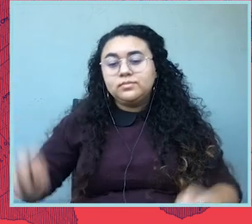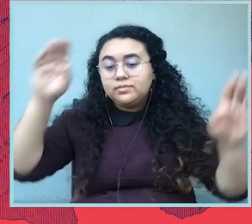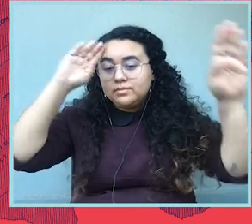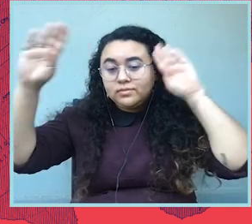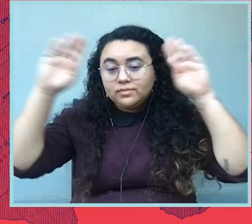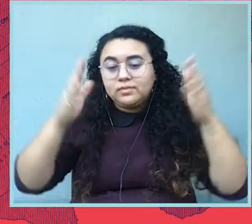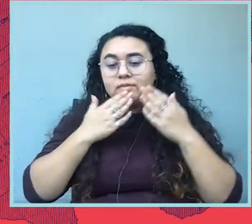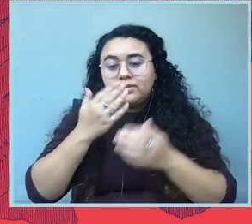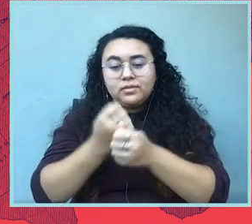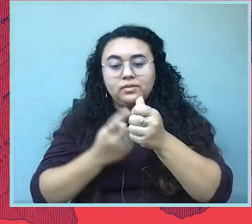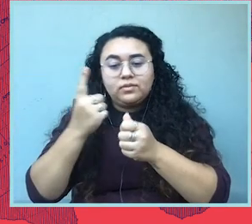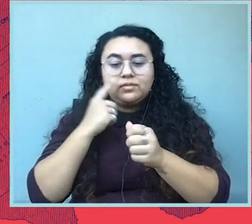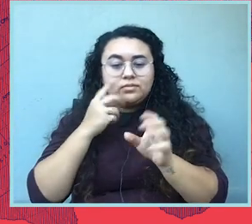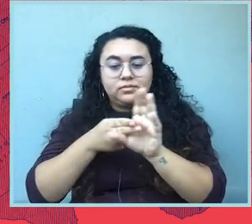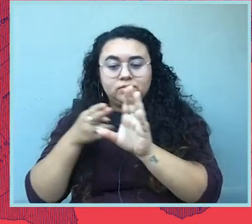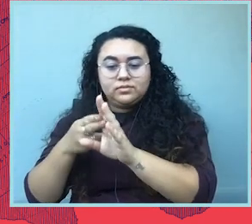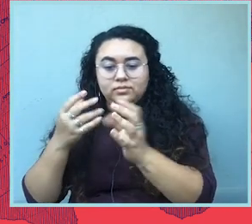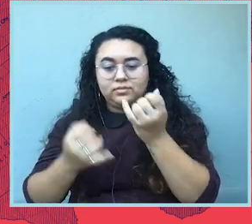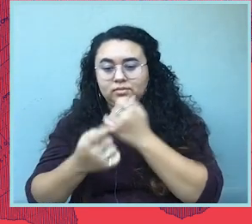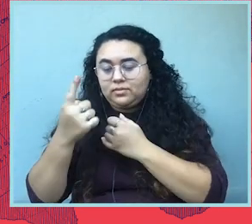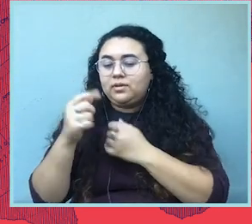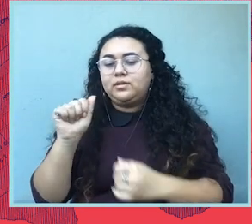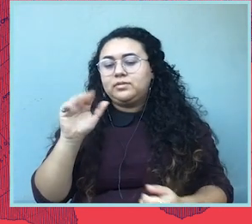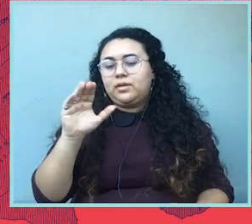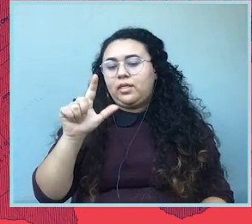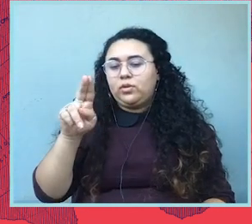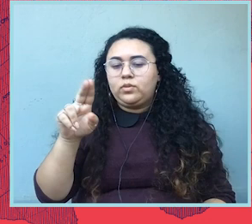Hello, thanks to everyone for joining today's ACLU town hall.